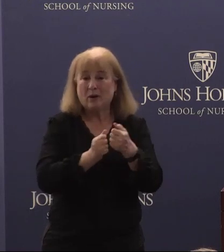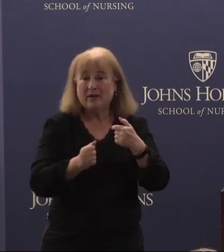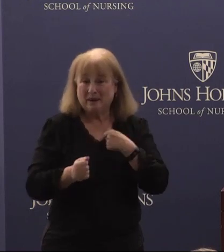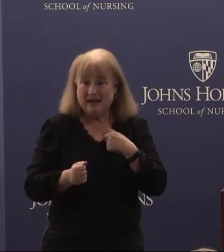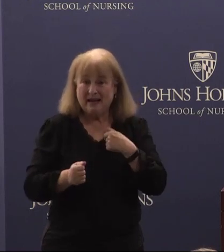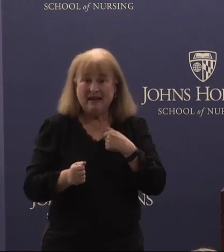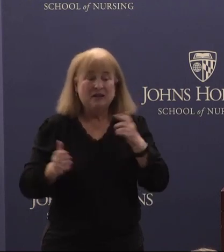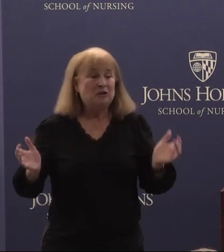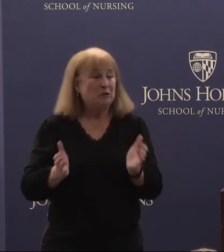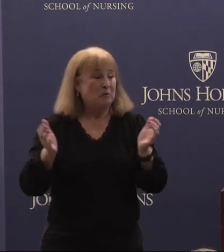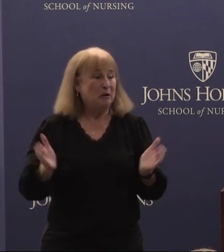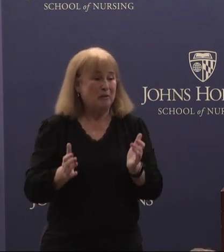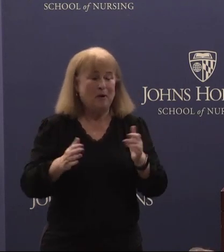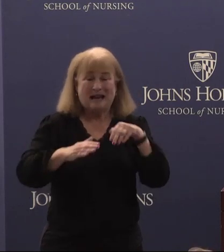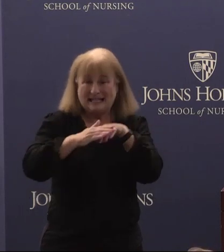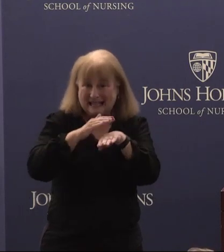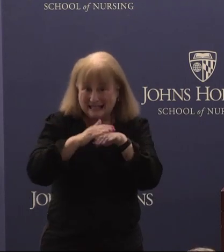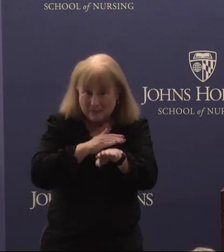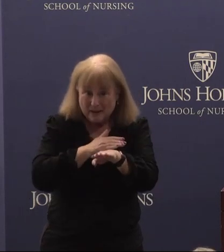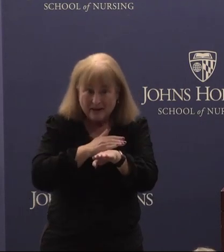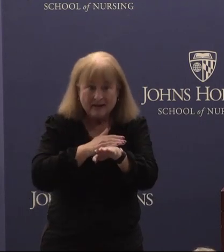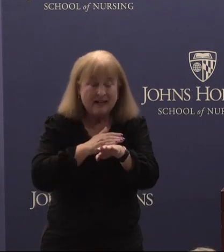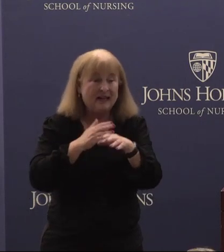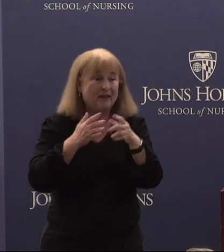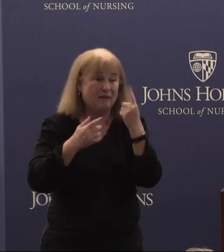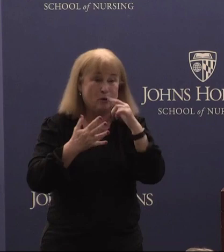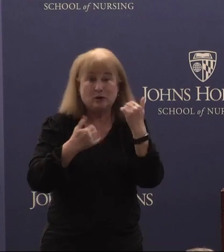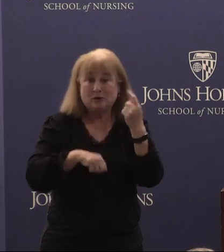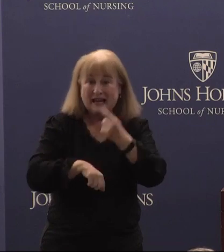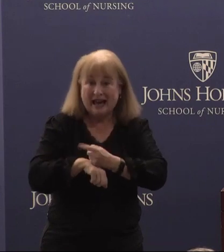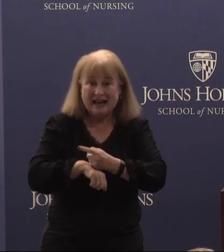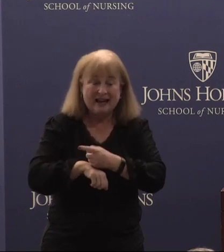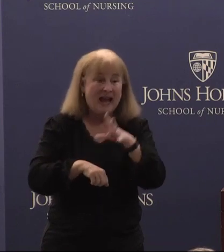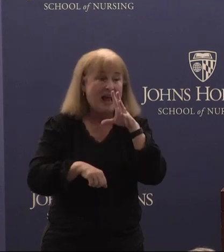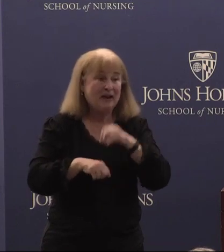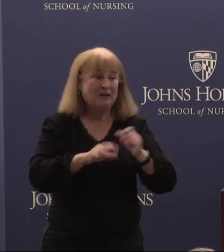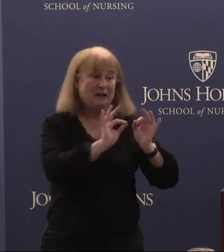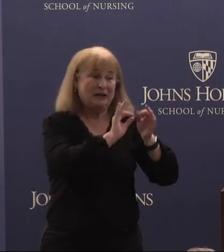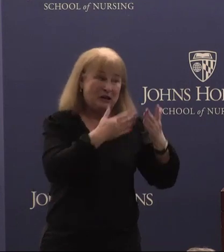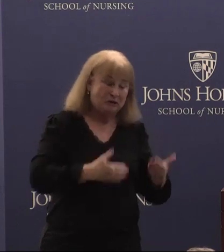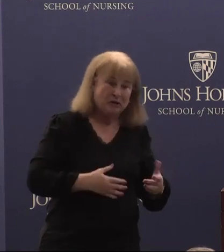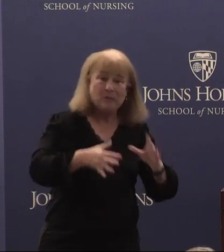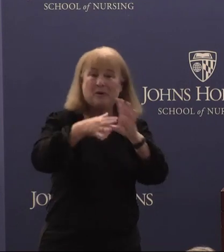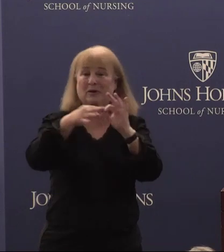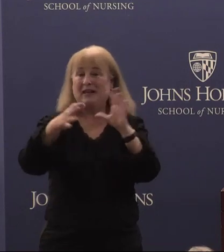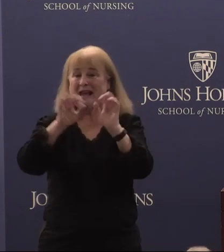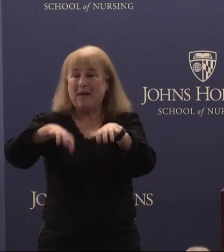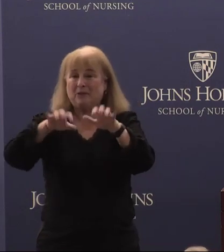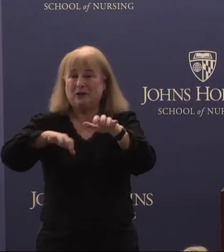promote the accessibility of today including our interpreter and our captioners online. And thanks